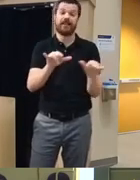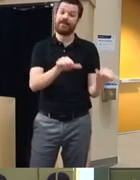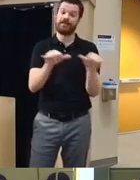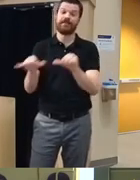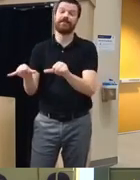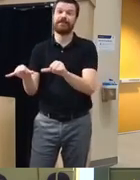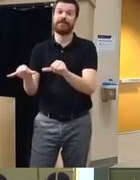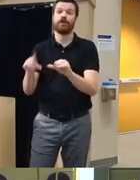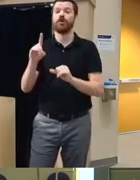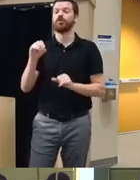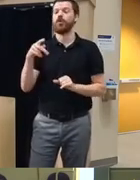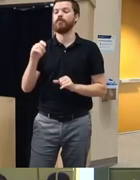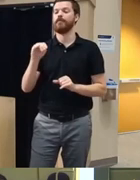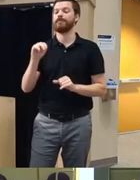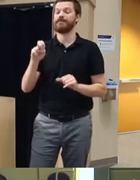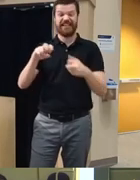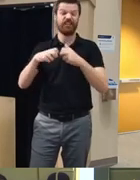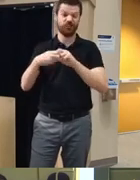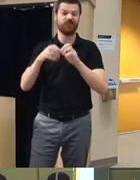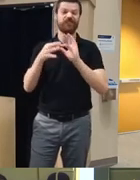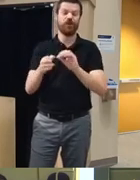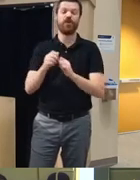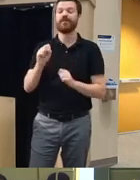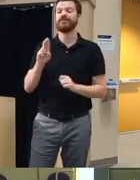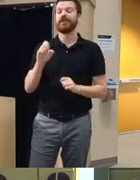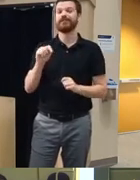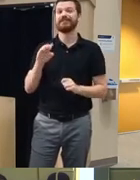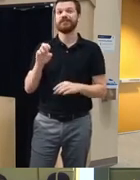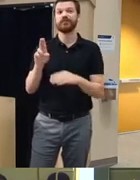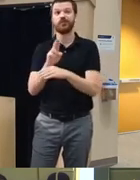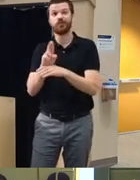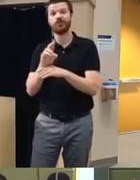of dopamine issues in kind of substance use or other kind of um disorders that you're looking